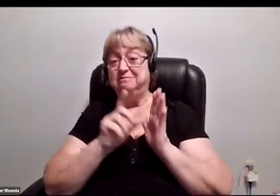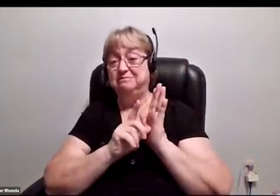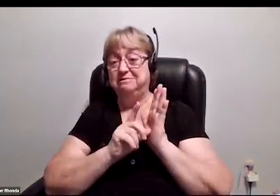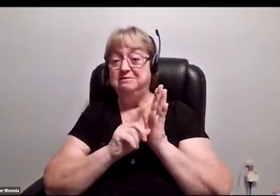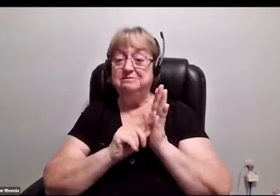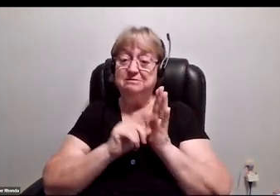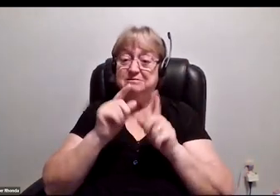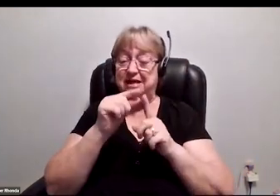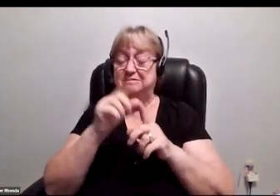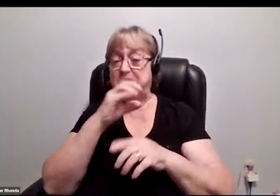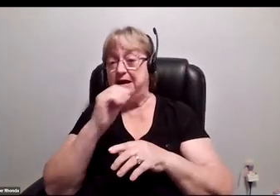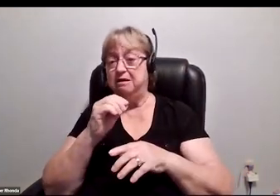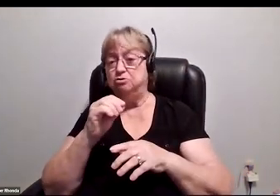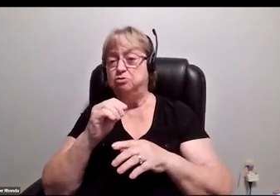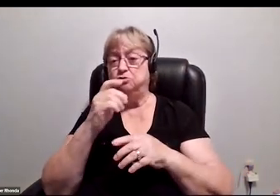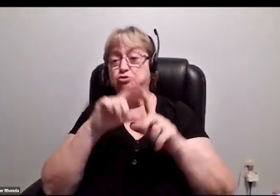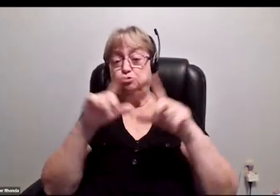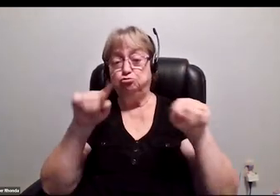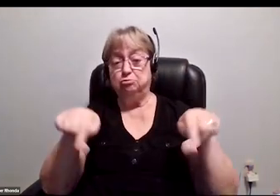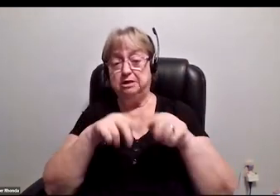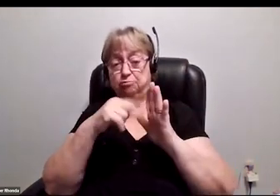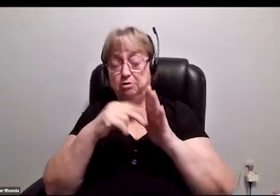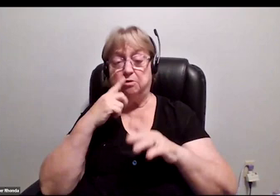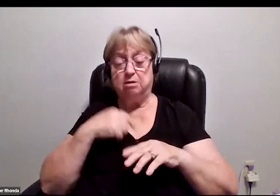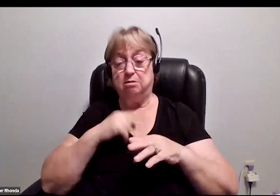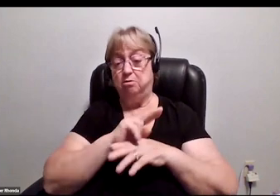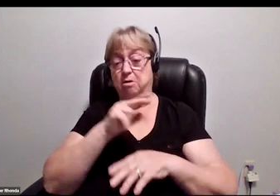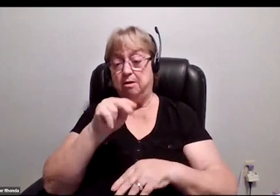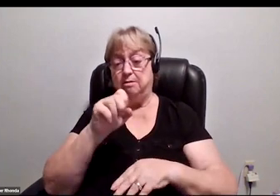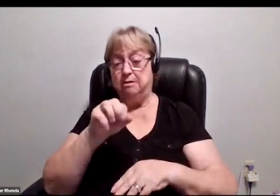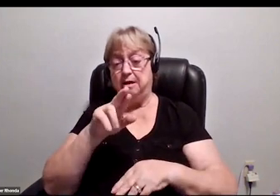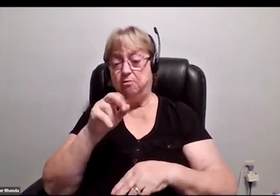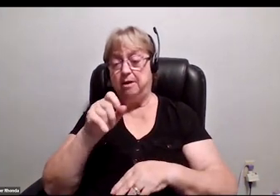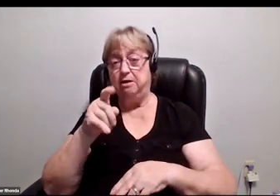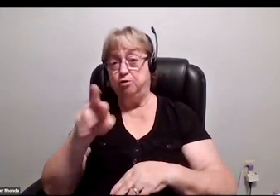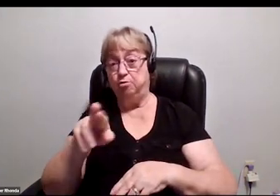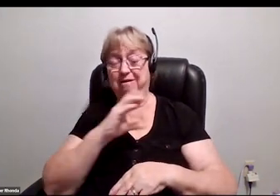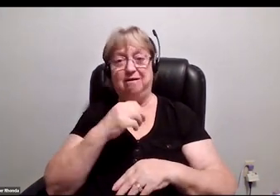I'll use Narrator and I've also used just straight-up voiceover.